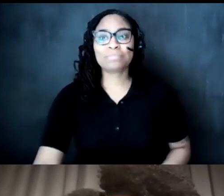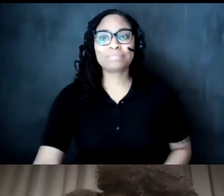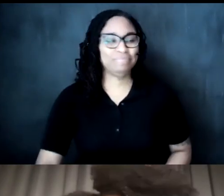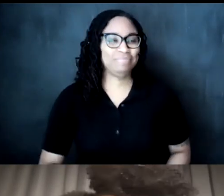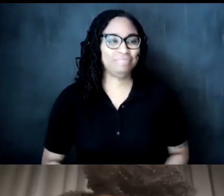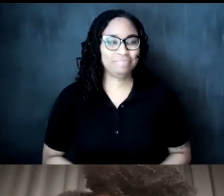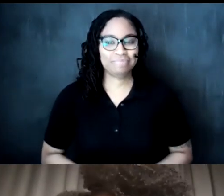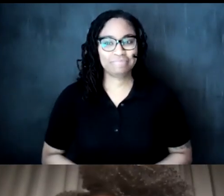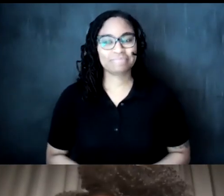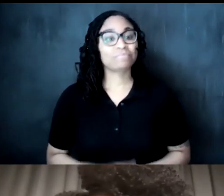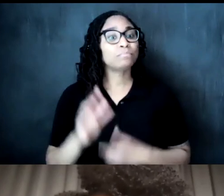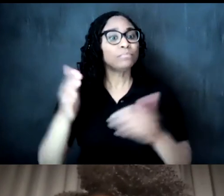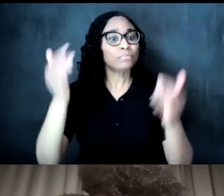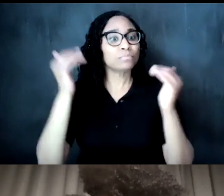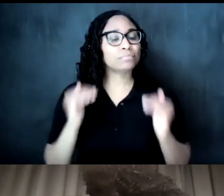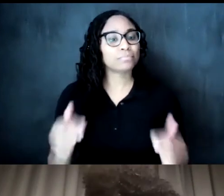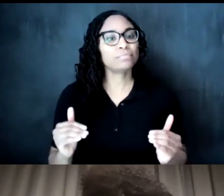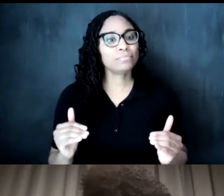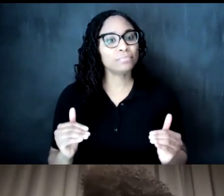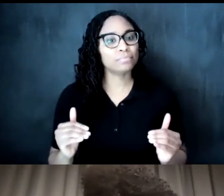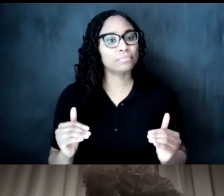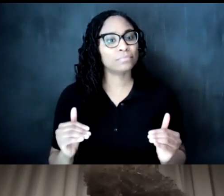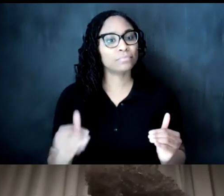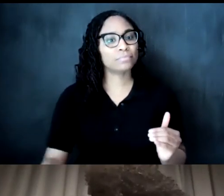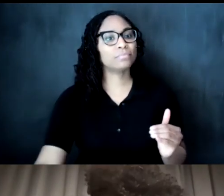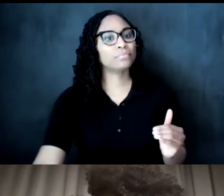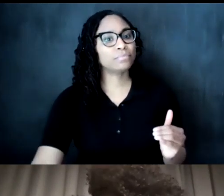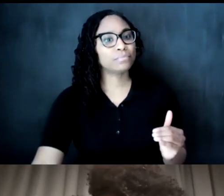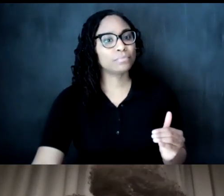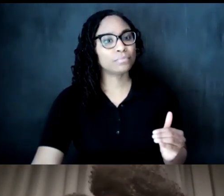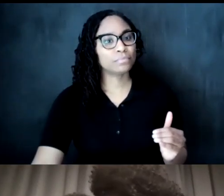the next question we have is from an anonymous attendee acknowledging